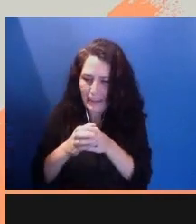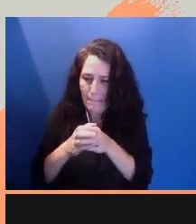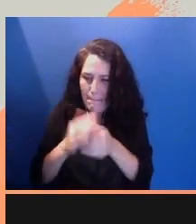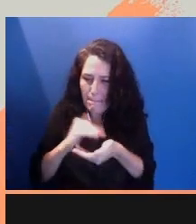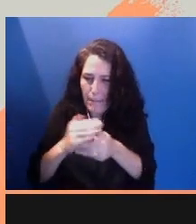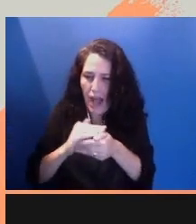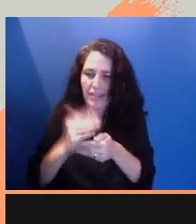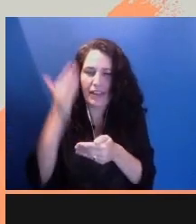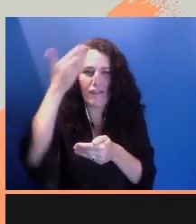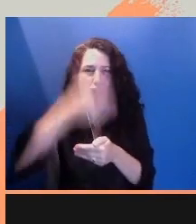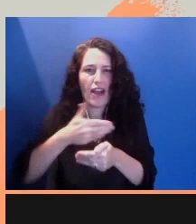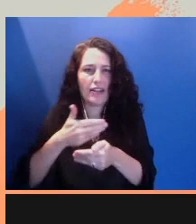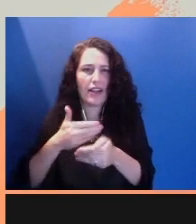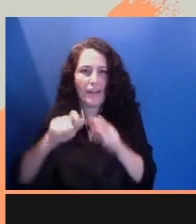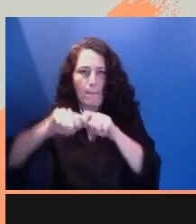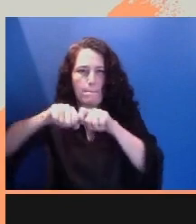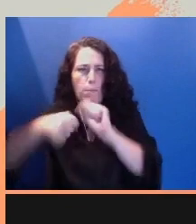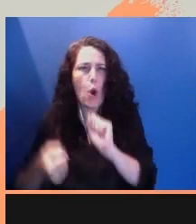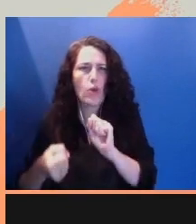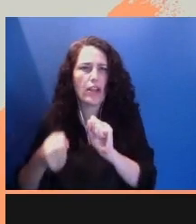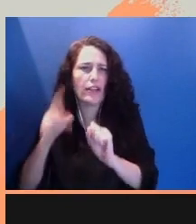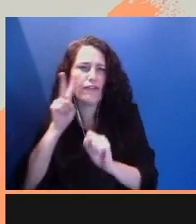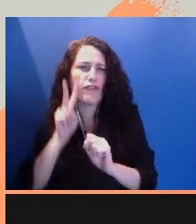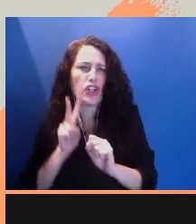Perhaps when you see my mother, you see a monster.